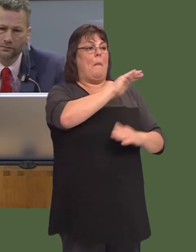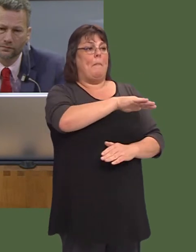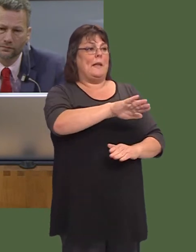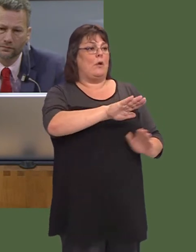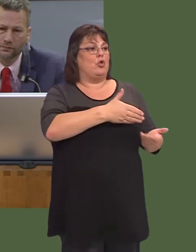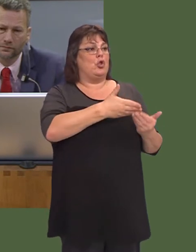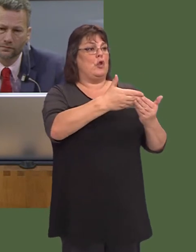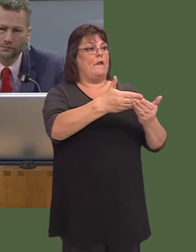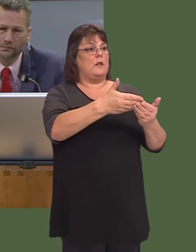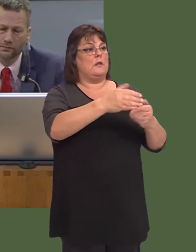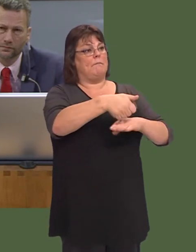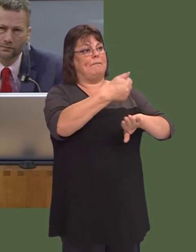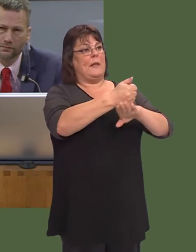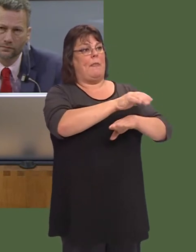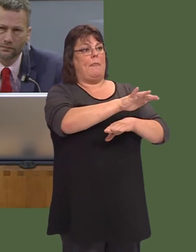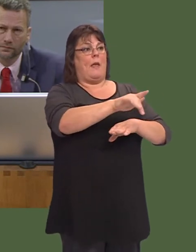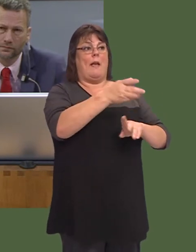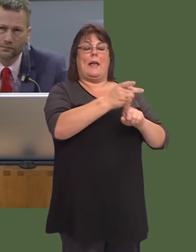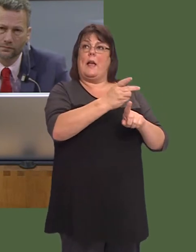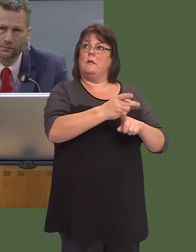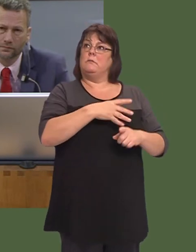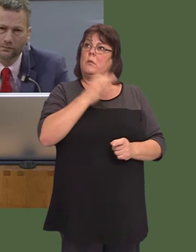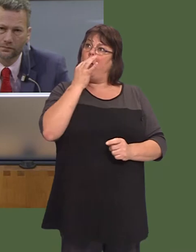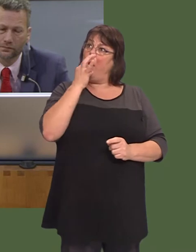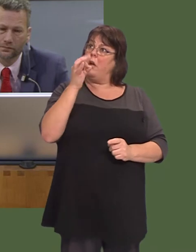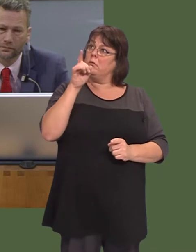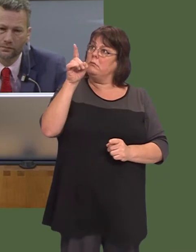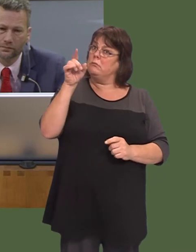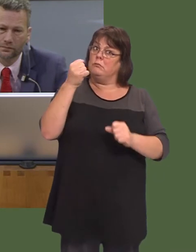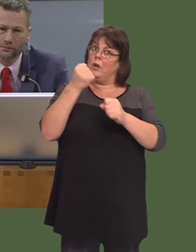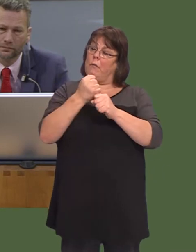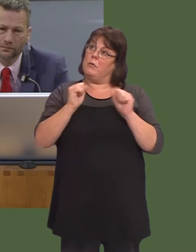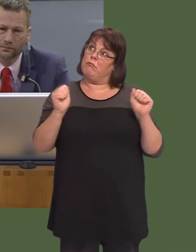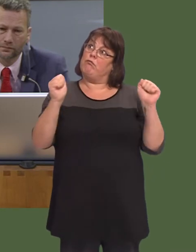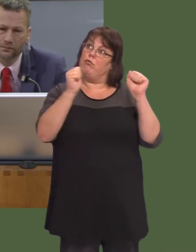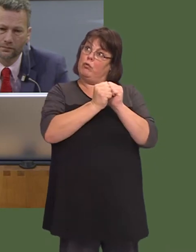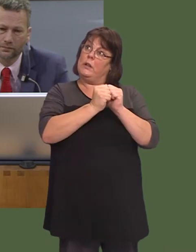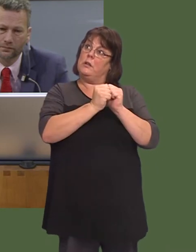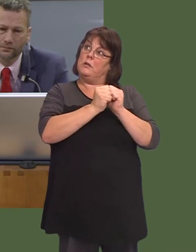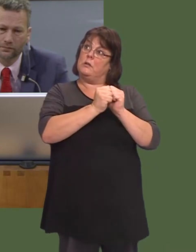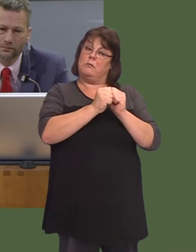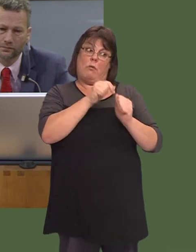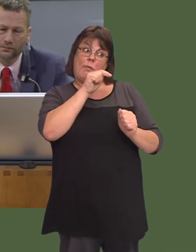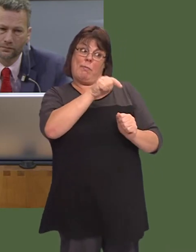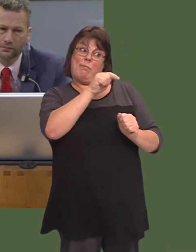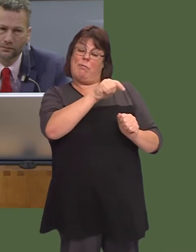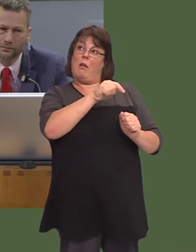allwch chi ddweud wrthym ni un peth y mae eich Llywodraeth chi wediíi wneud yn wahanol